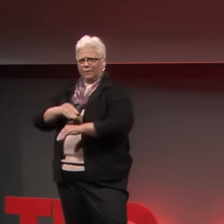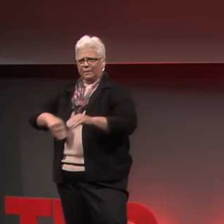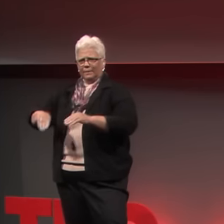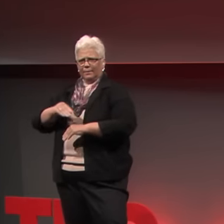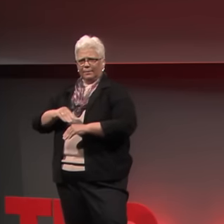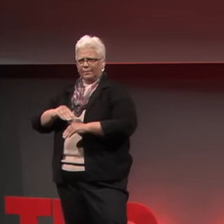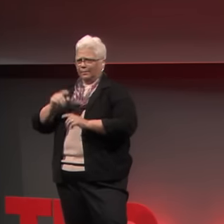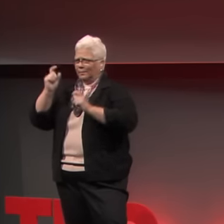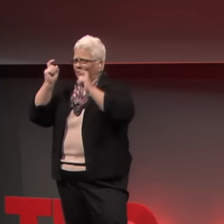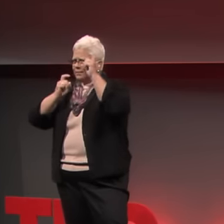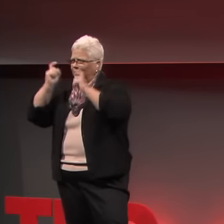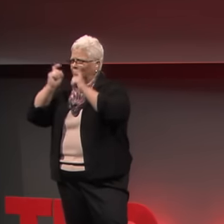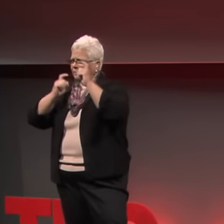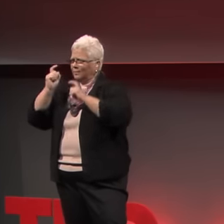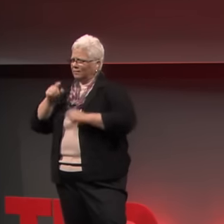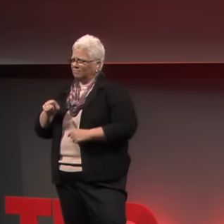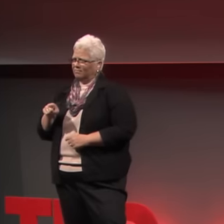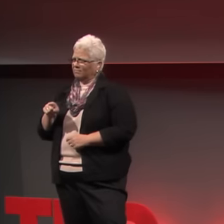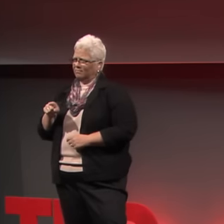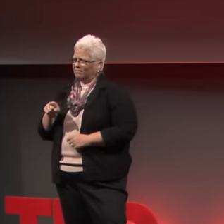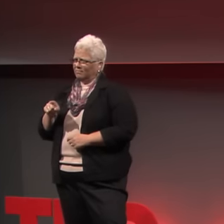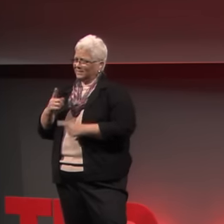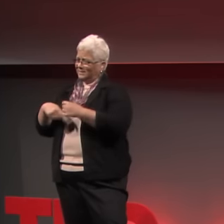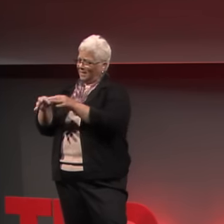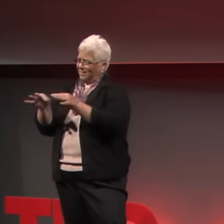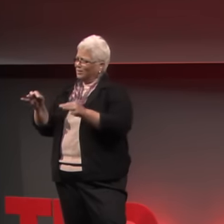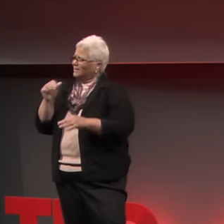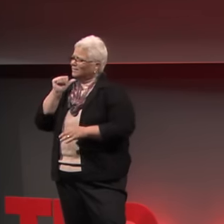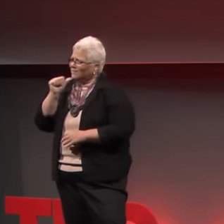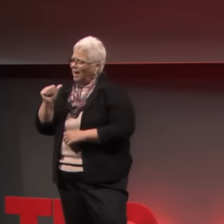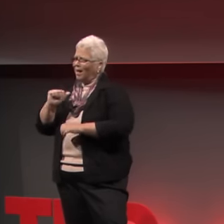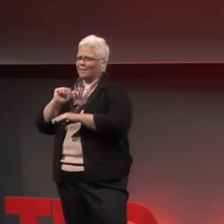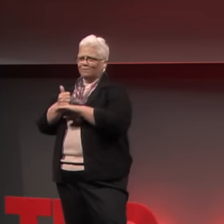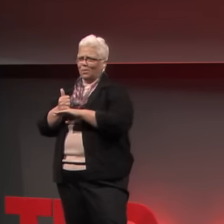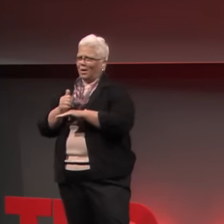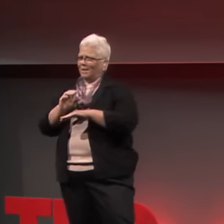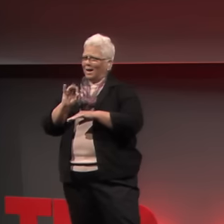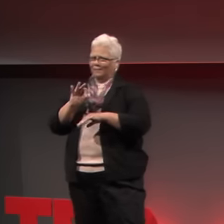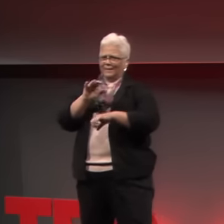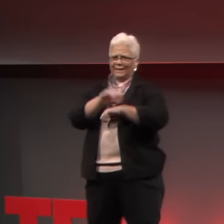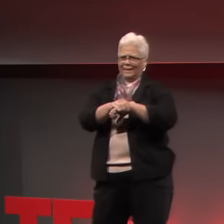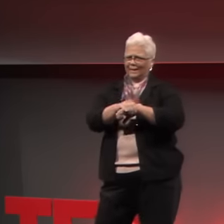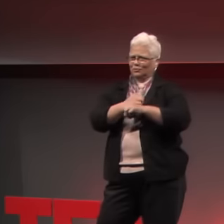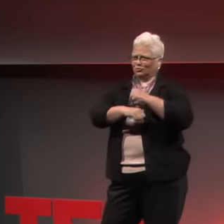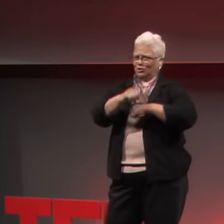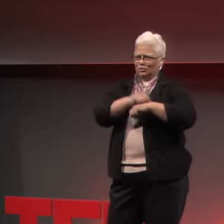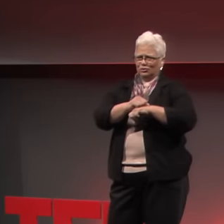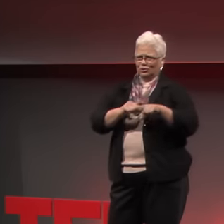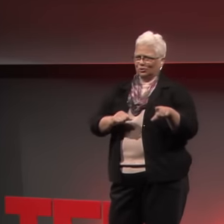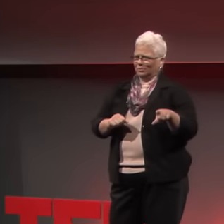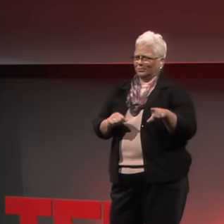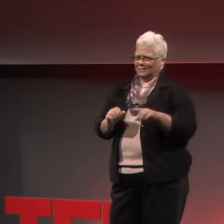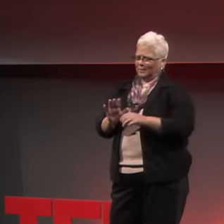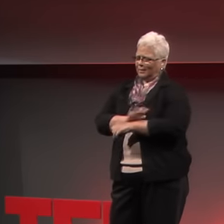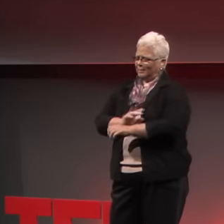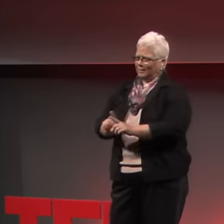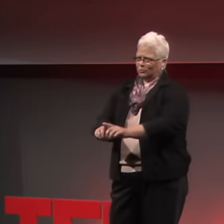spatial movement, facial expression and that it was not a form of English, after all.